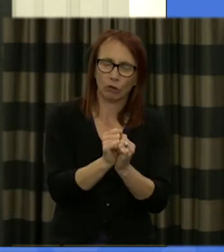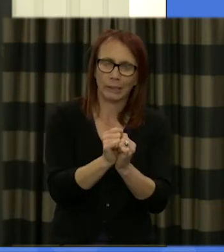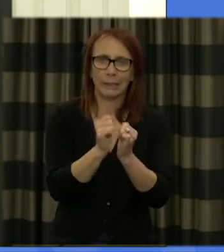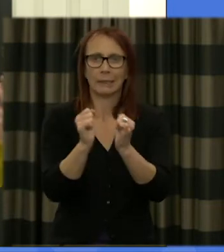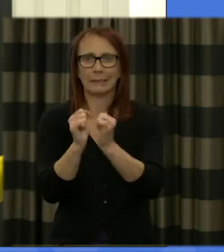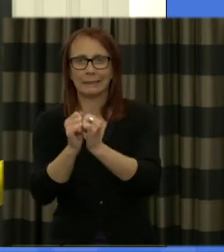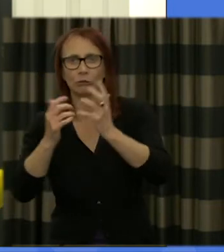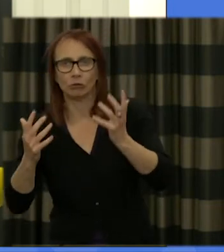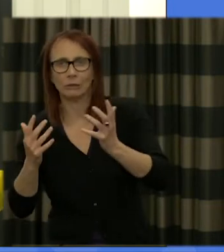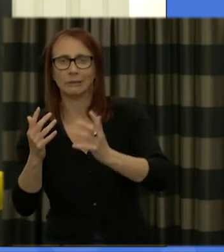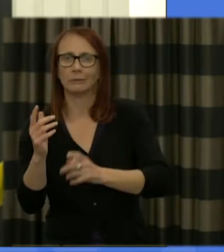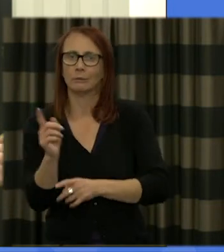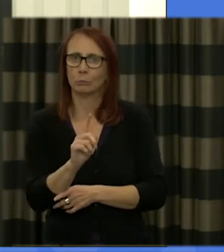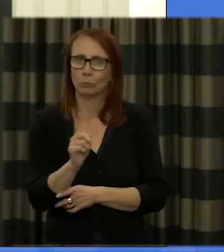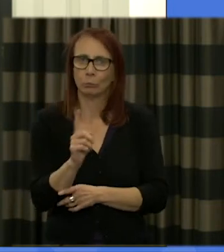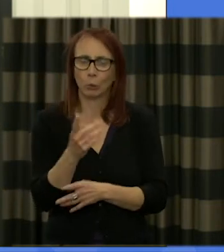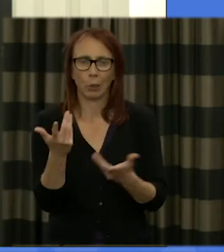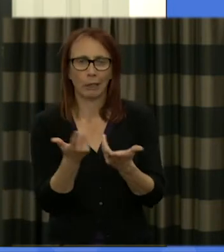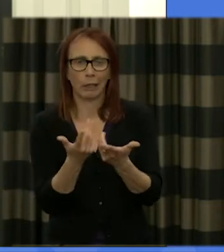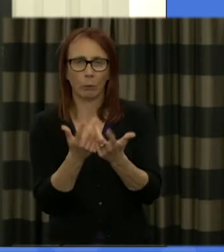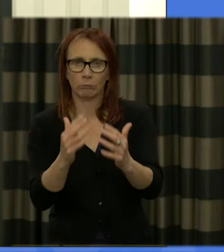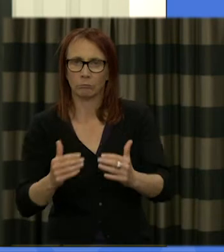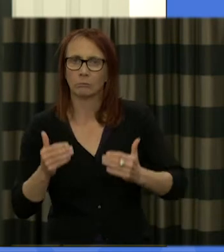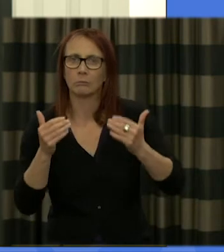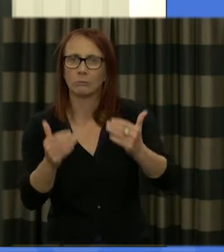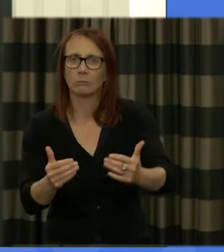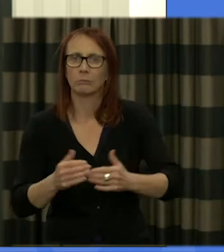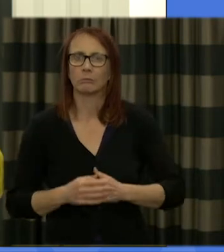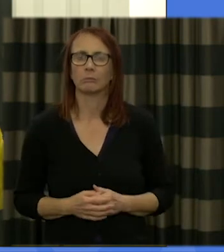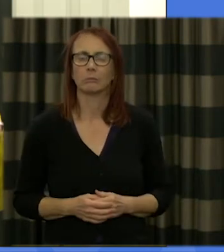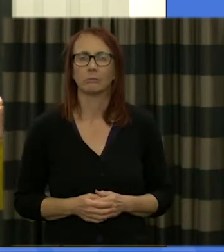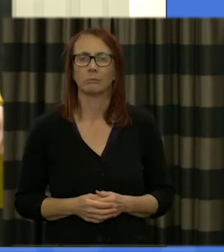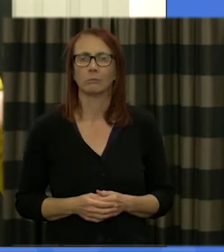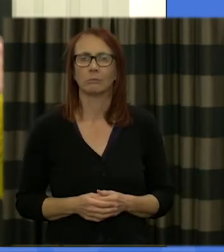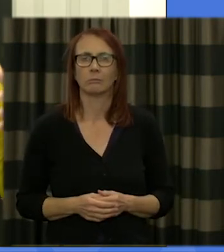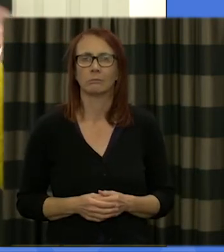and where we might how we might move forwards and and as I said before we've